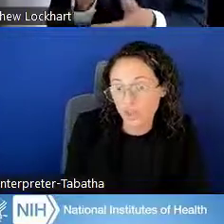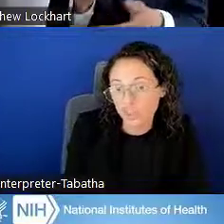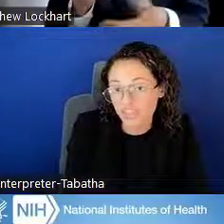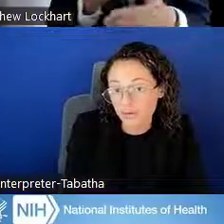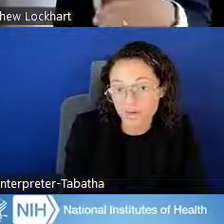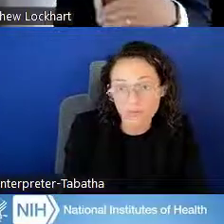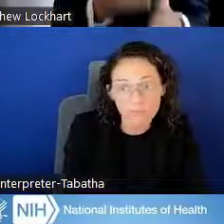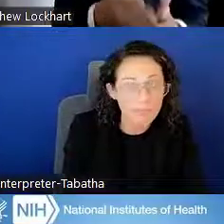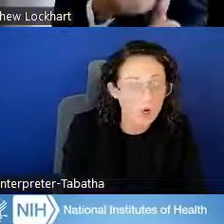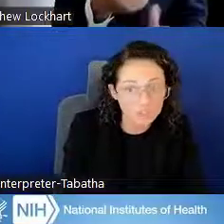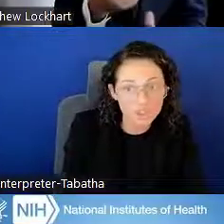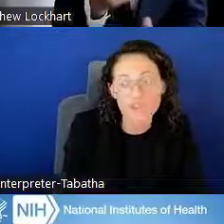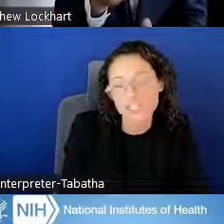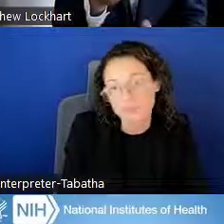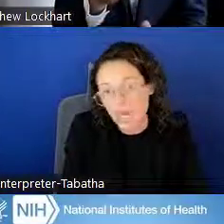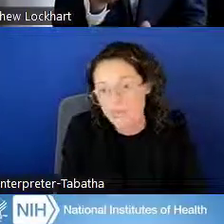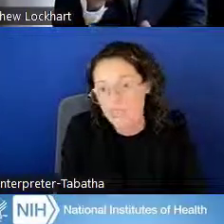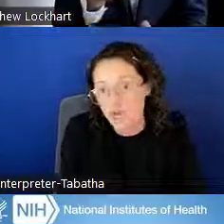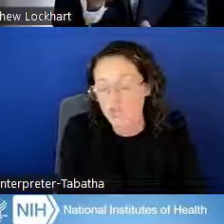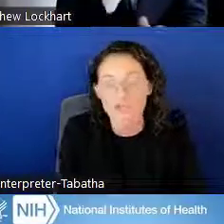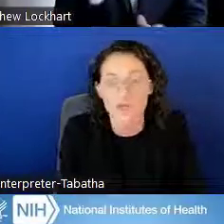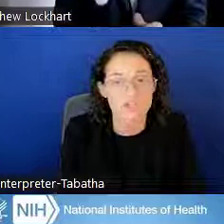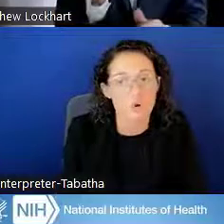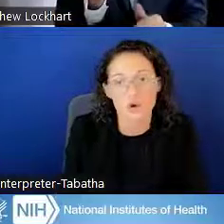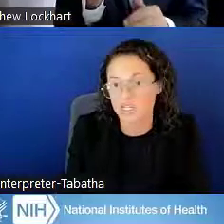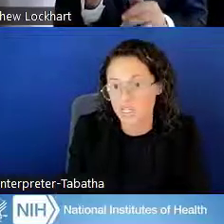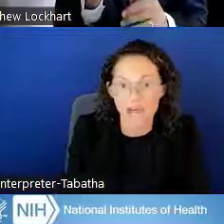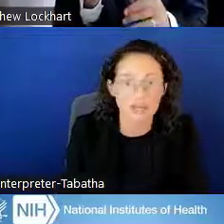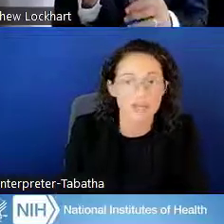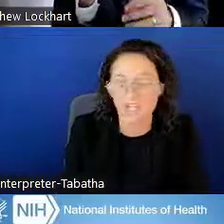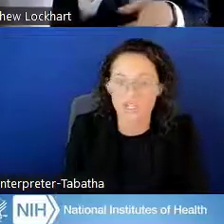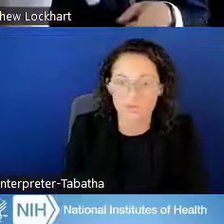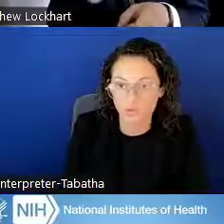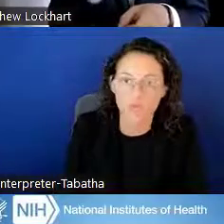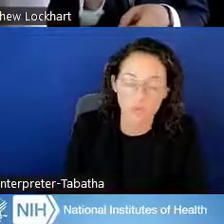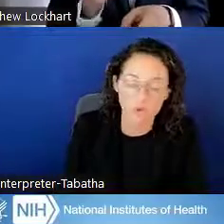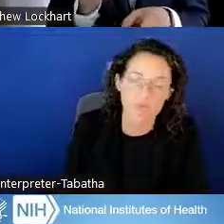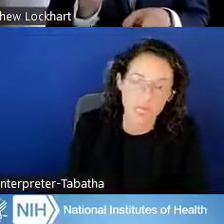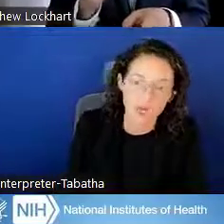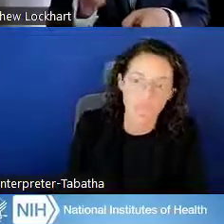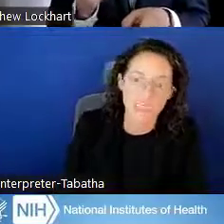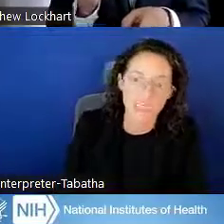with your partner or your spouse, those also are not eligible for LRP.